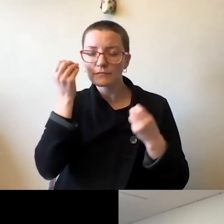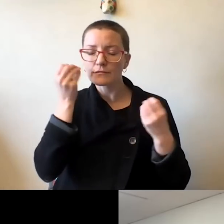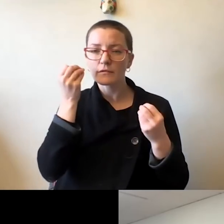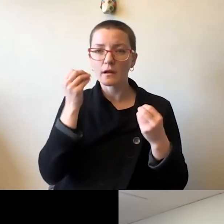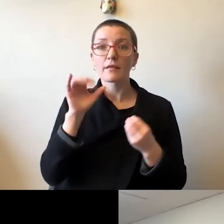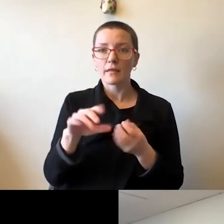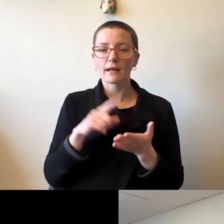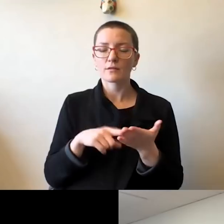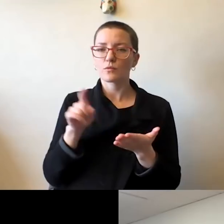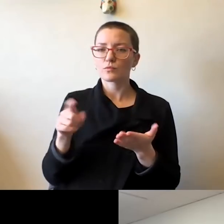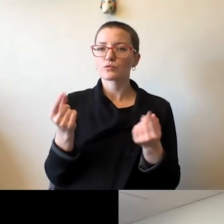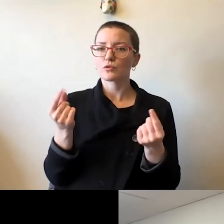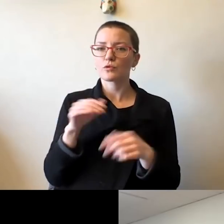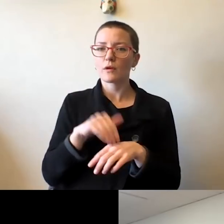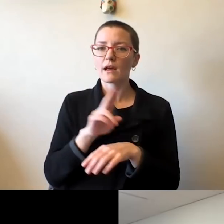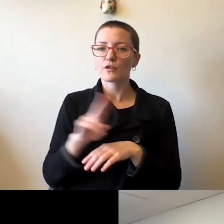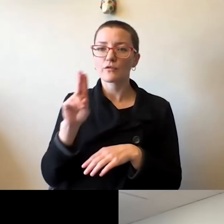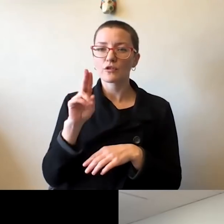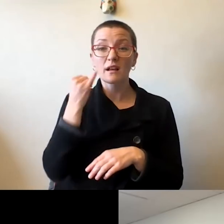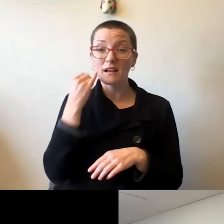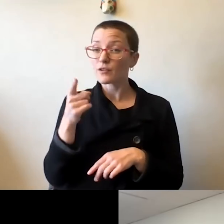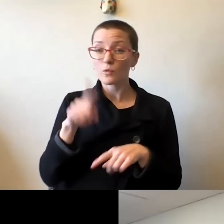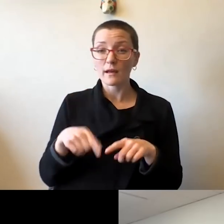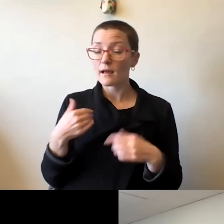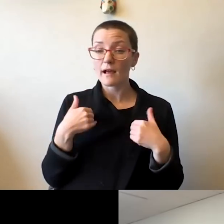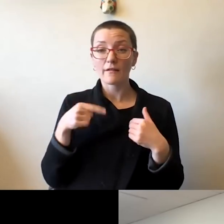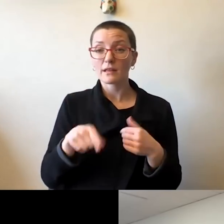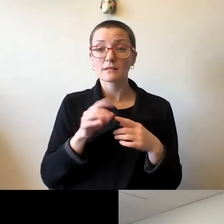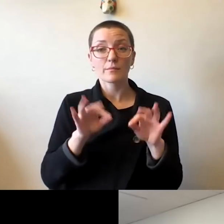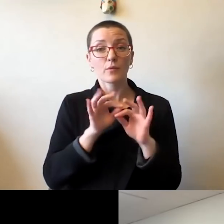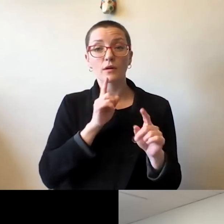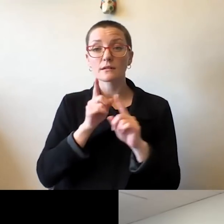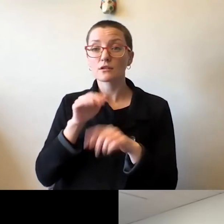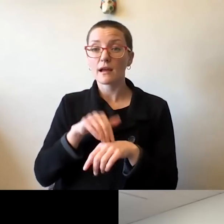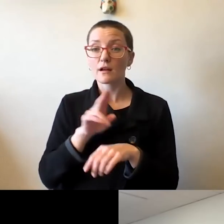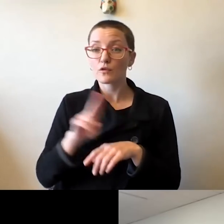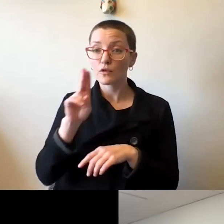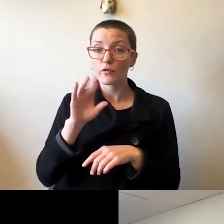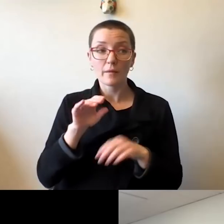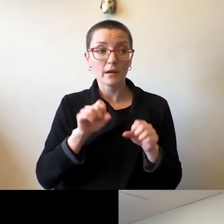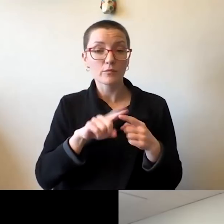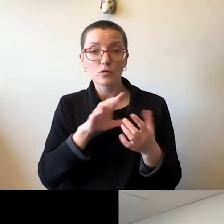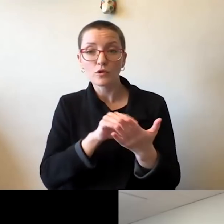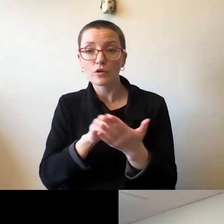If you can't have these critical conversations in a university, and be able to learn from them and impart that information